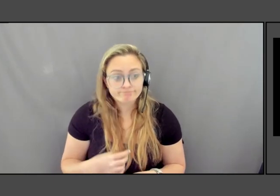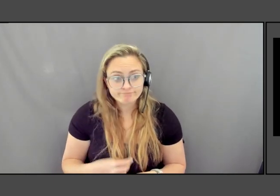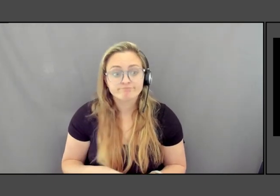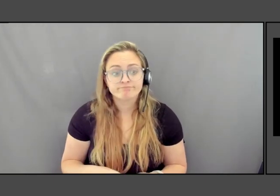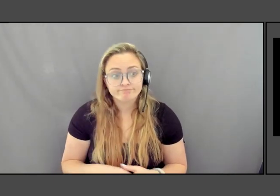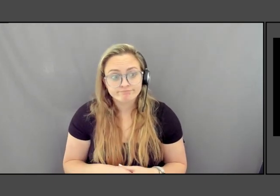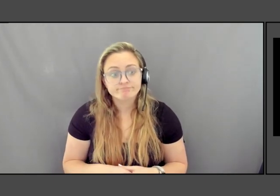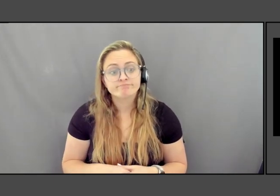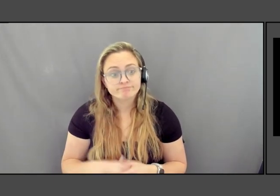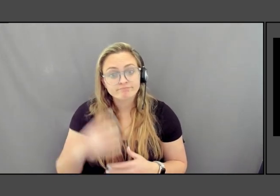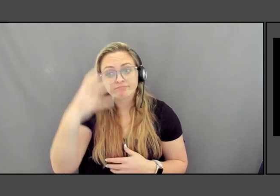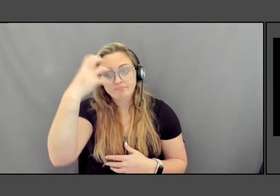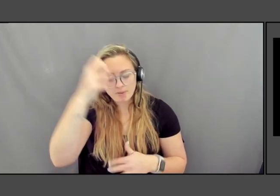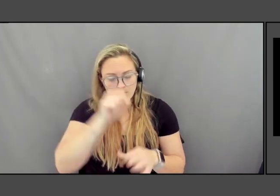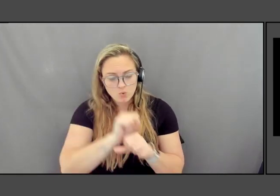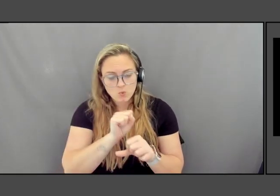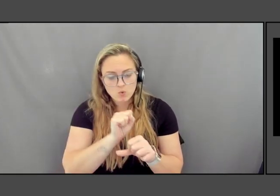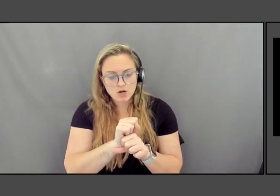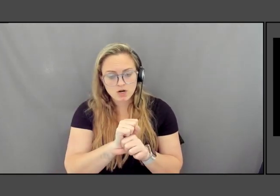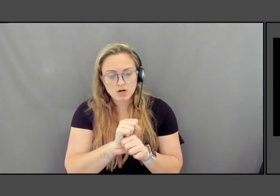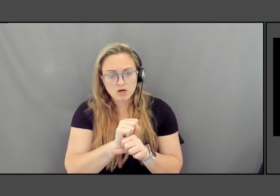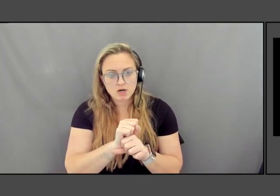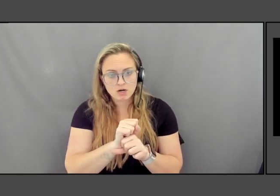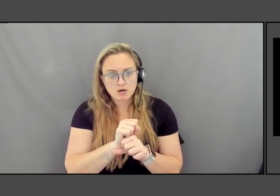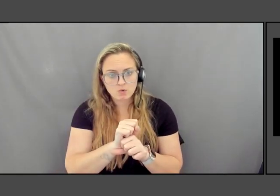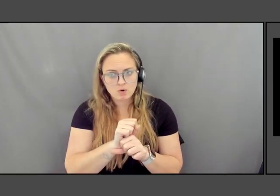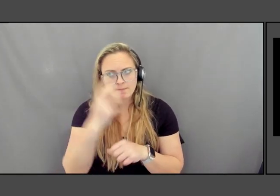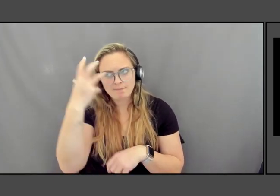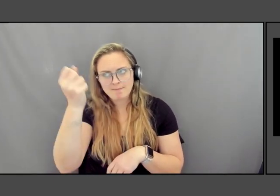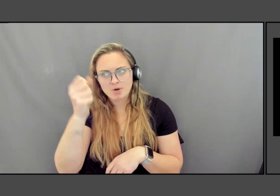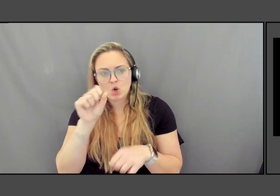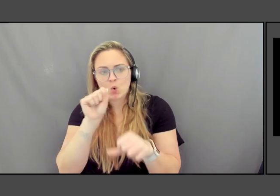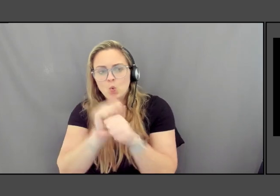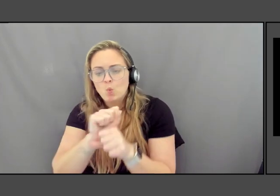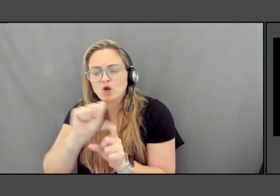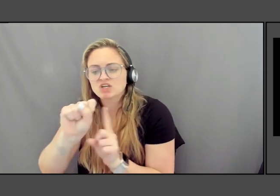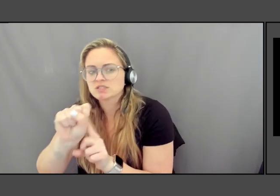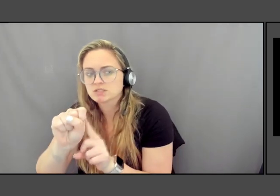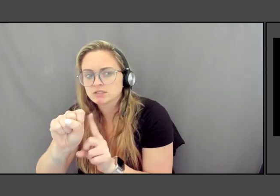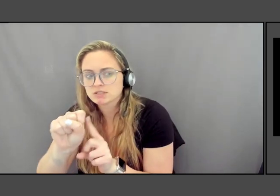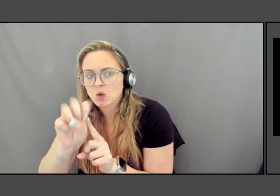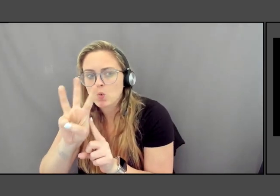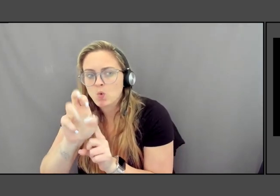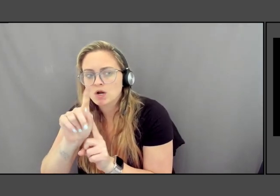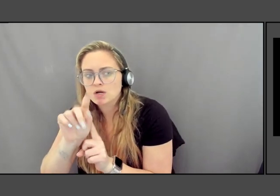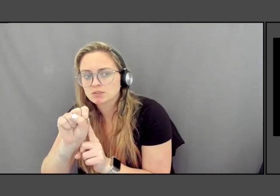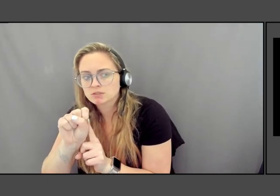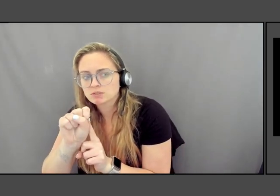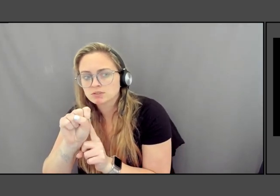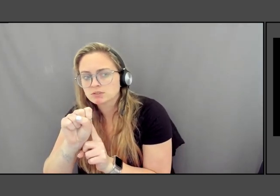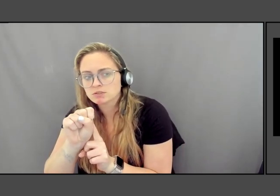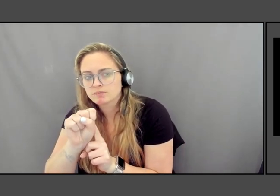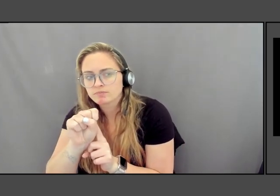I, memory works. I love that phrase. And can you say more about what that allows you to mean?